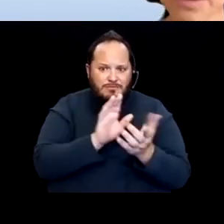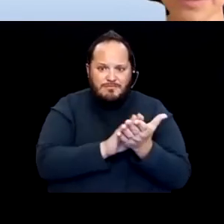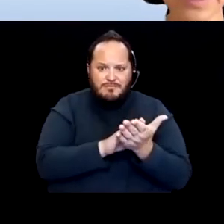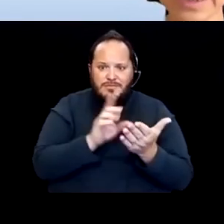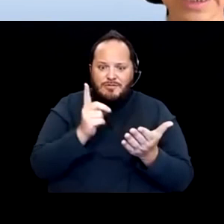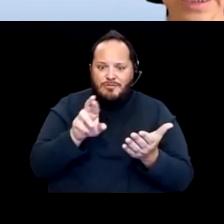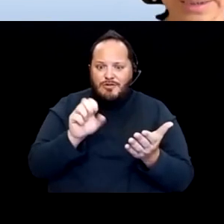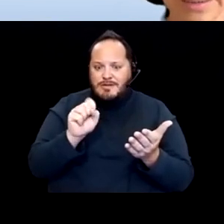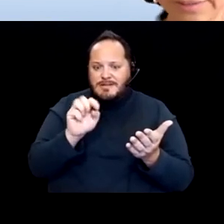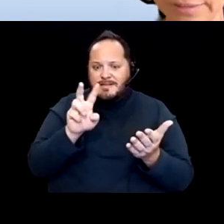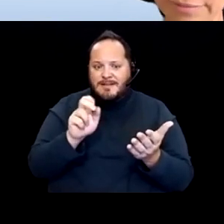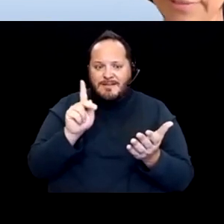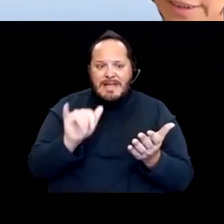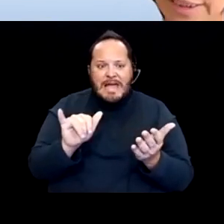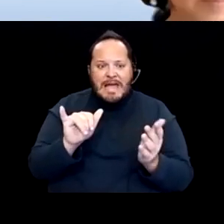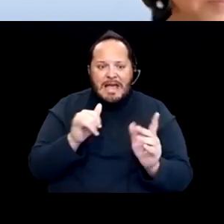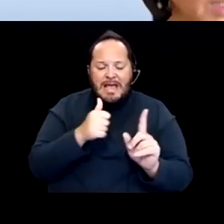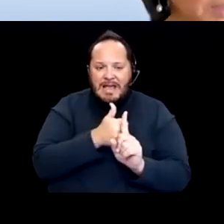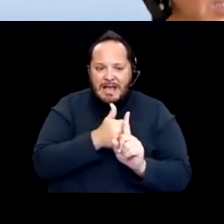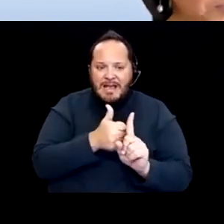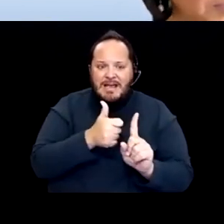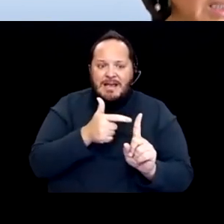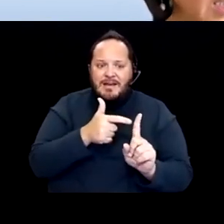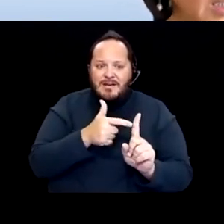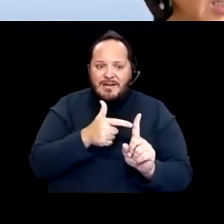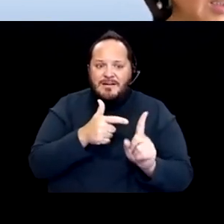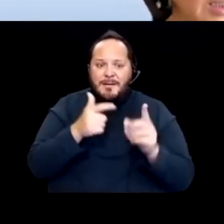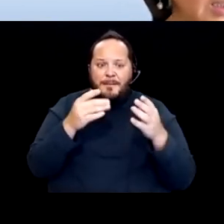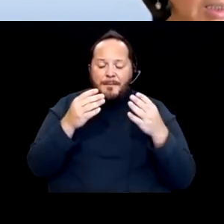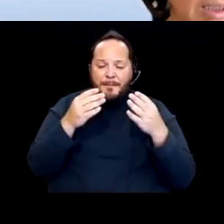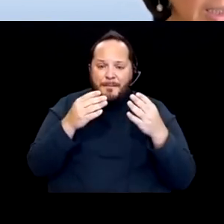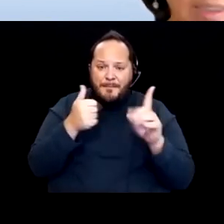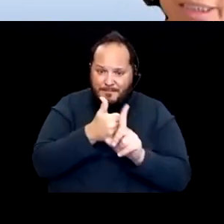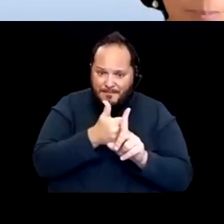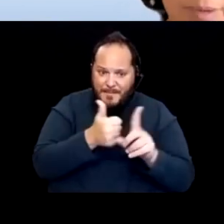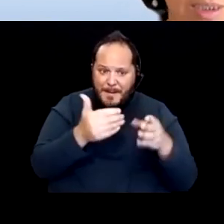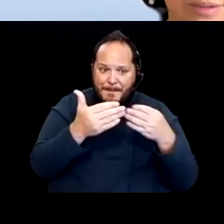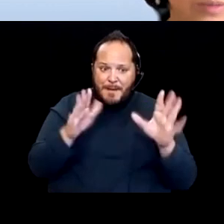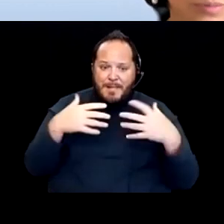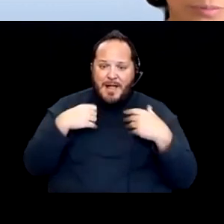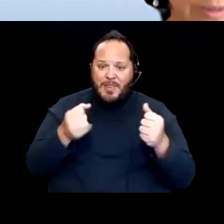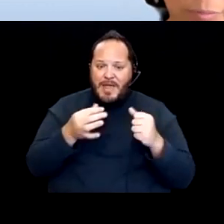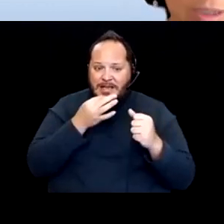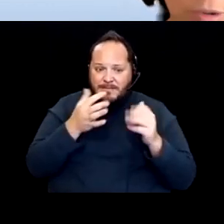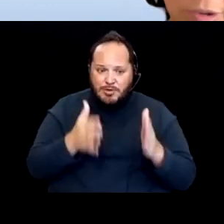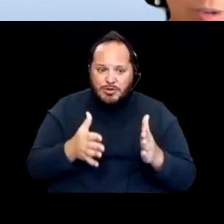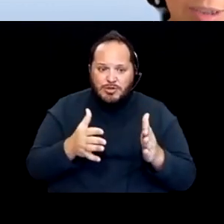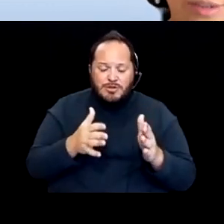who is a public health expert, a great researcher, et cetera.